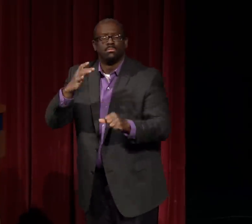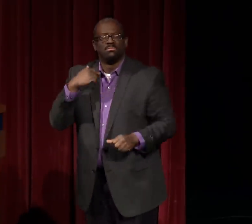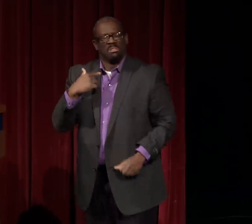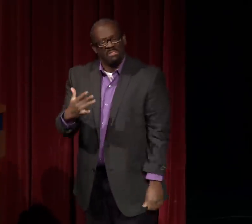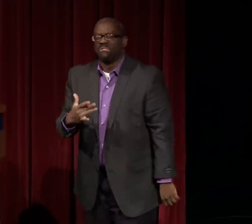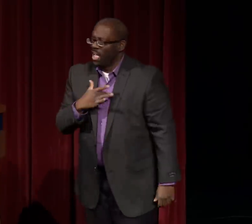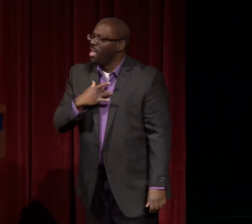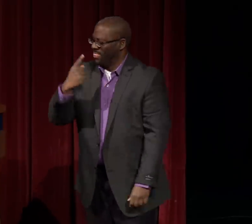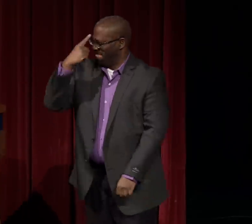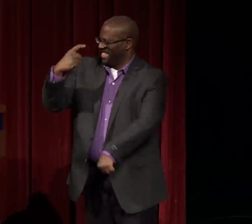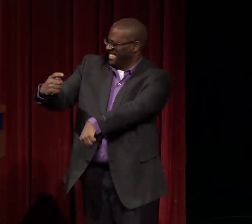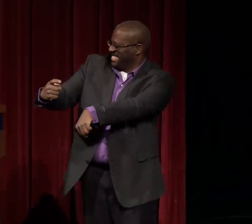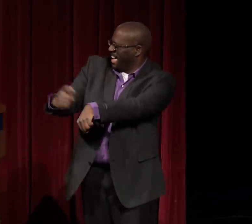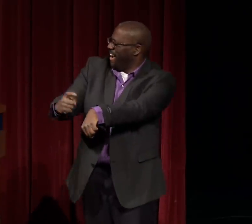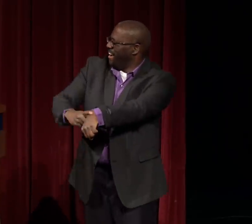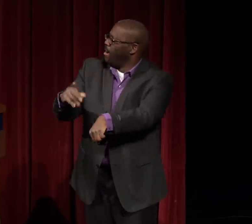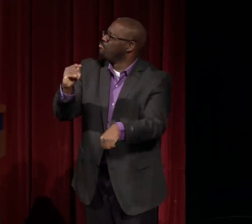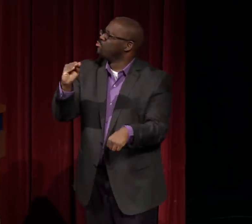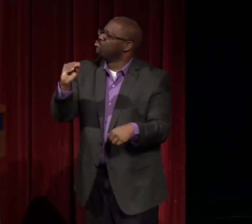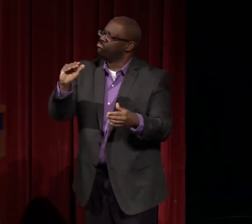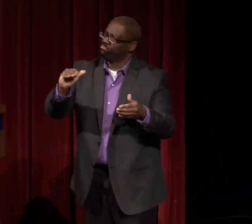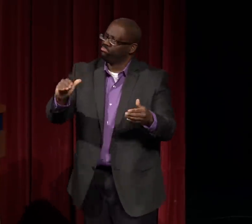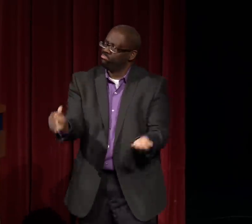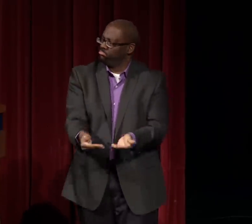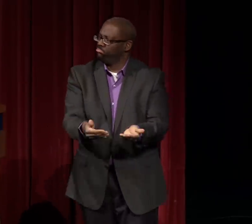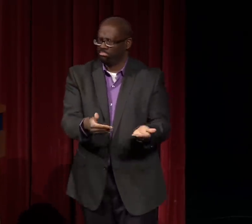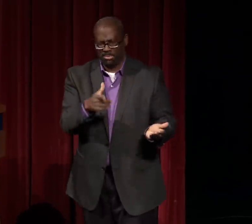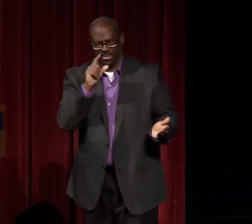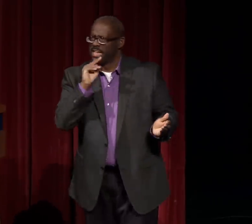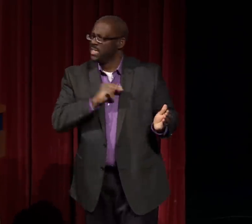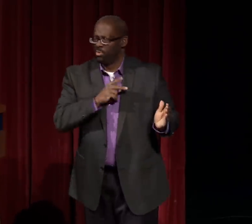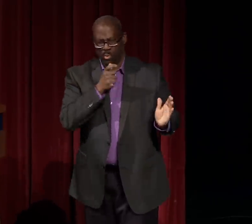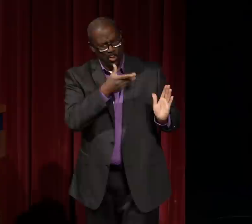and my answer was a resounding yes. I felt it was time for us